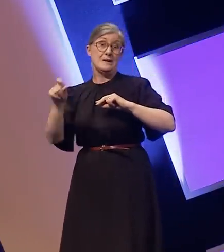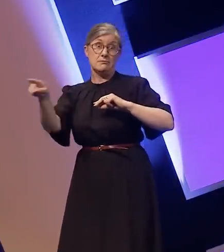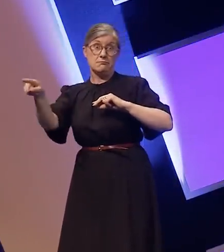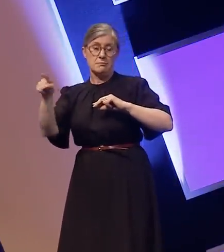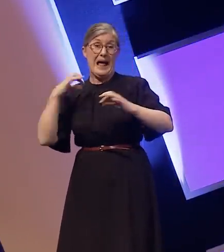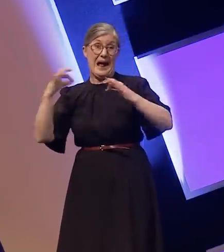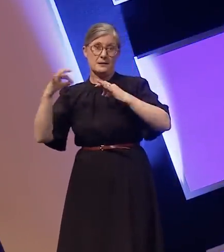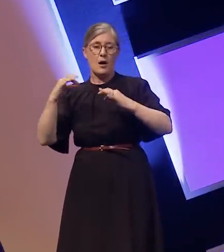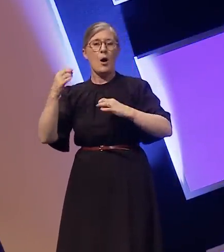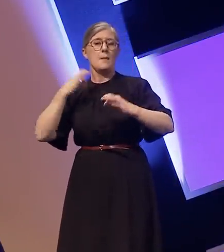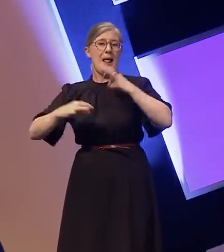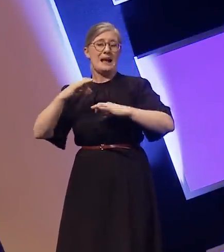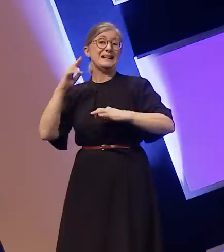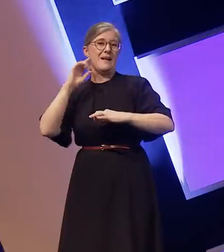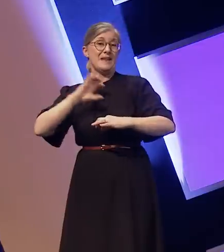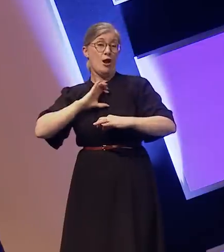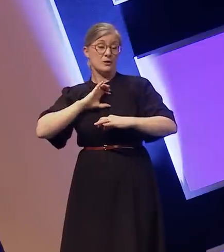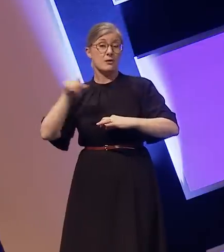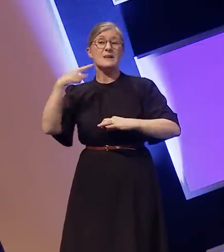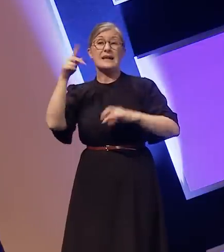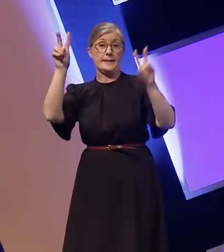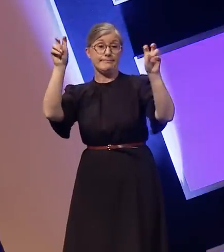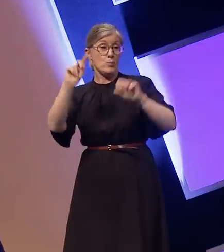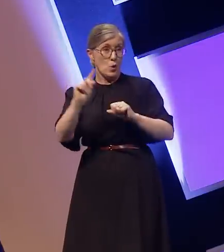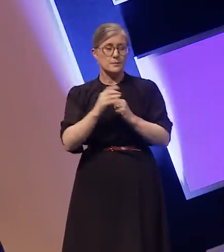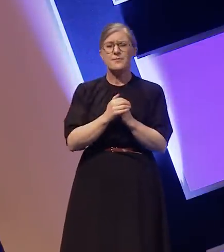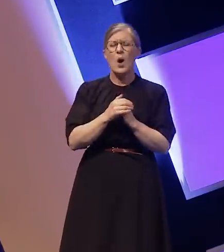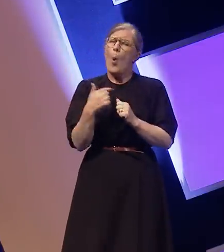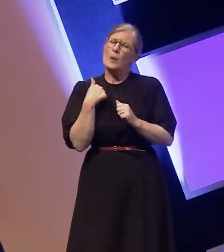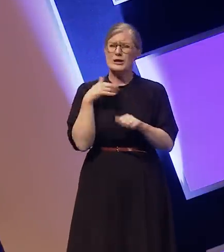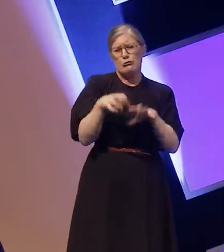"we are struggling to find a hearing-impaired actor who can deal with the physical requirements of